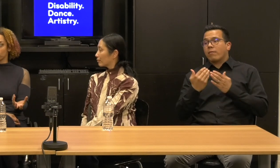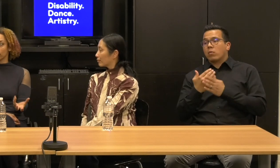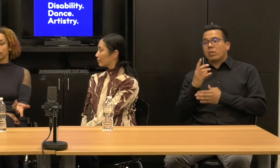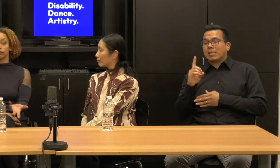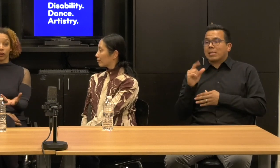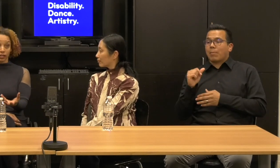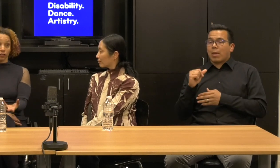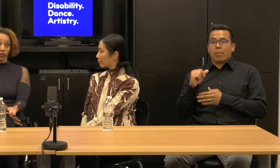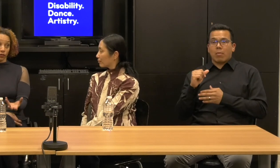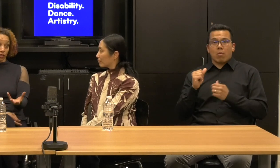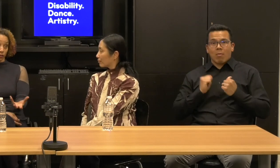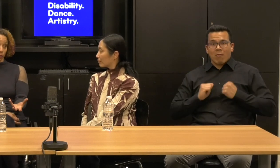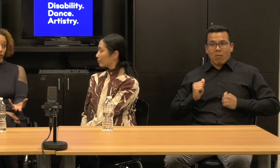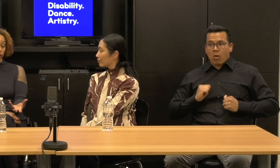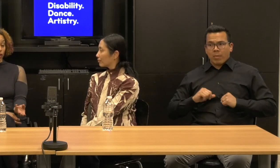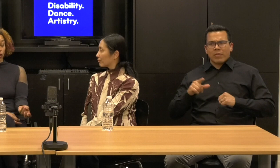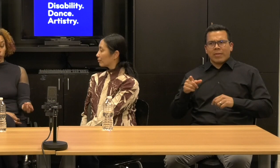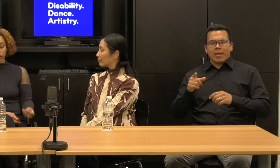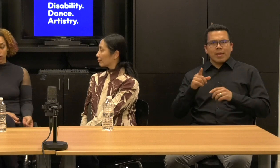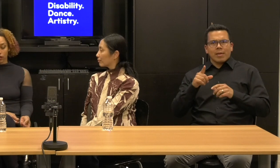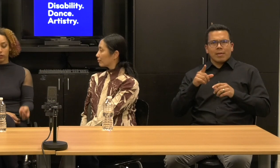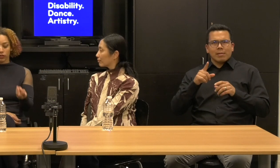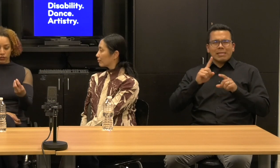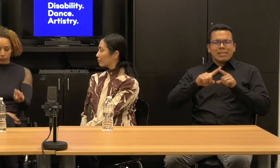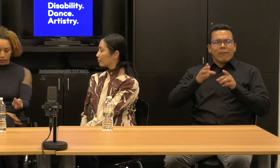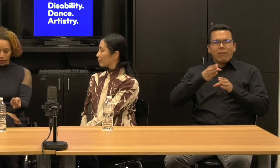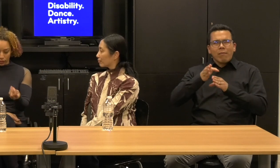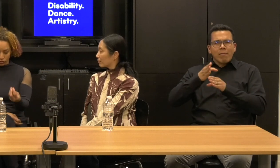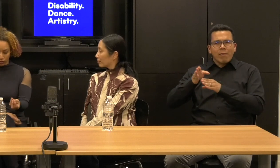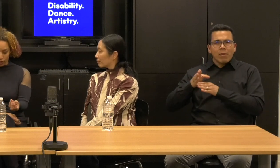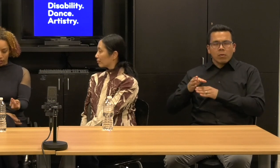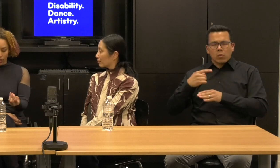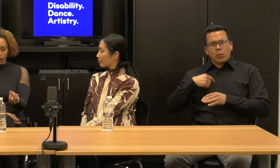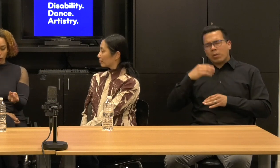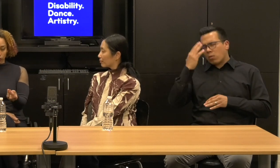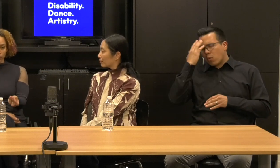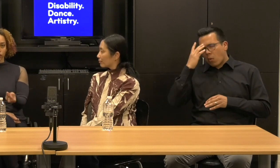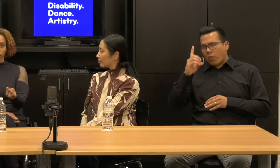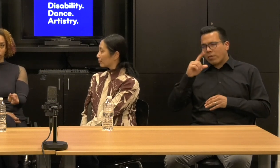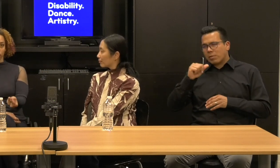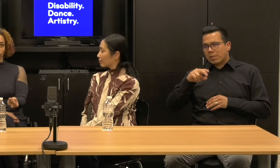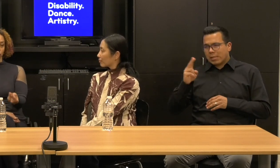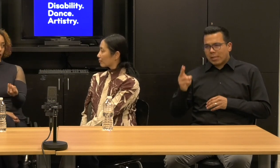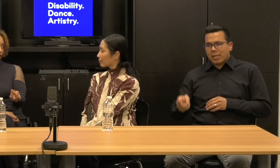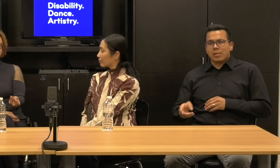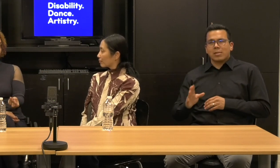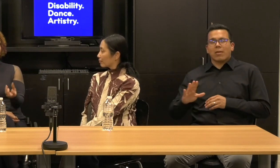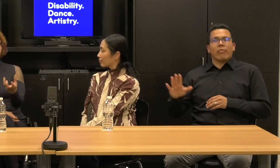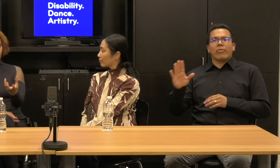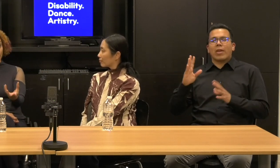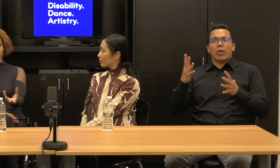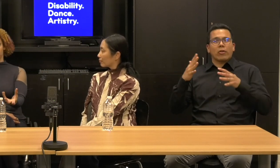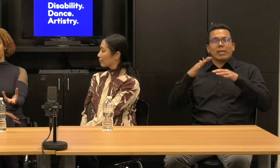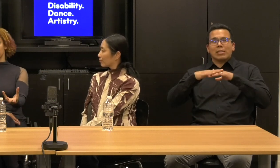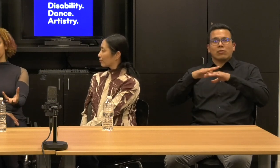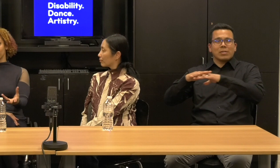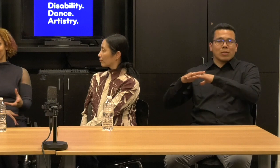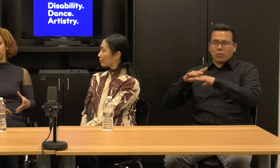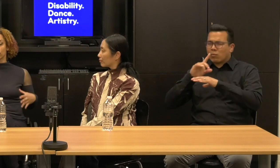work in a variety of disciplines. We know that disability history and all of it's intersectional aspects is complicated.